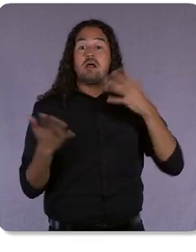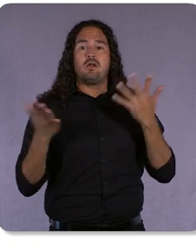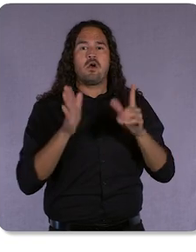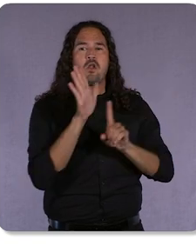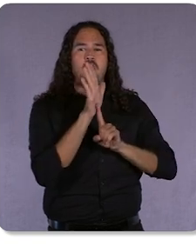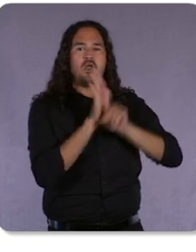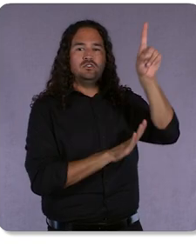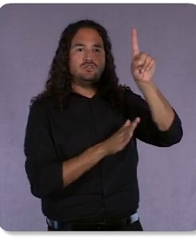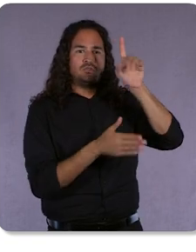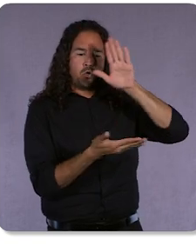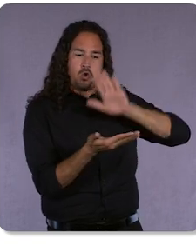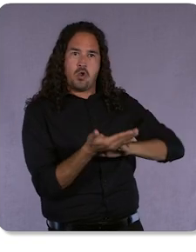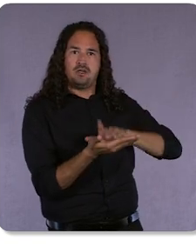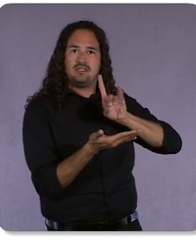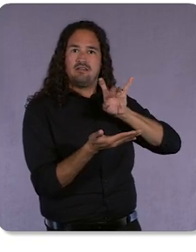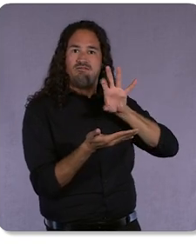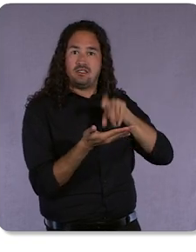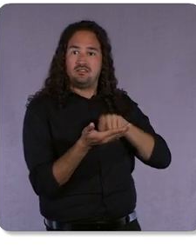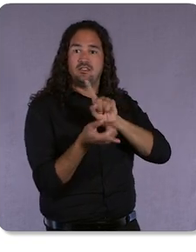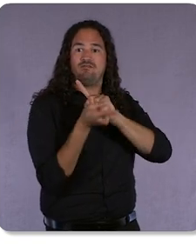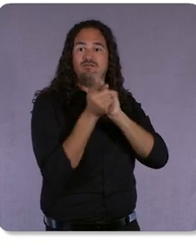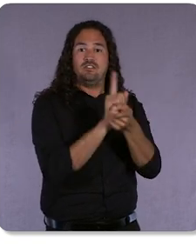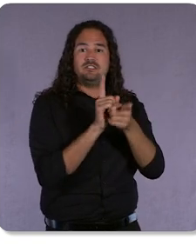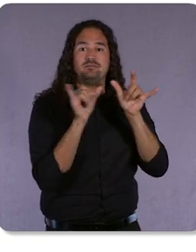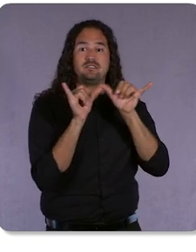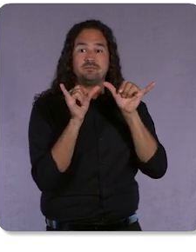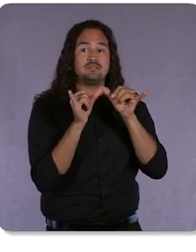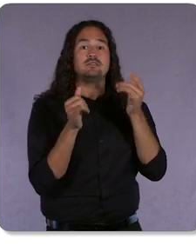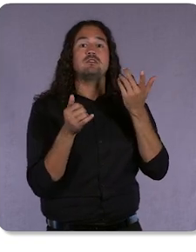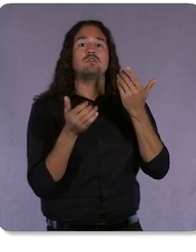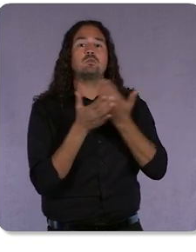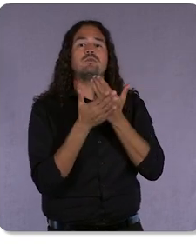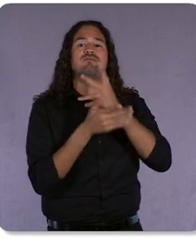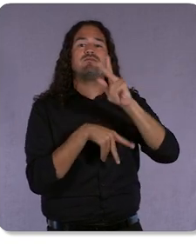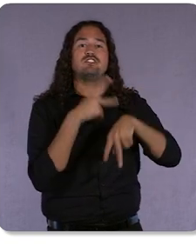through the newest version of our mobile SDK. Your customers’ data is protected by a matching